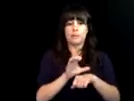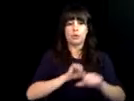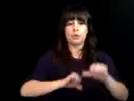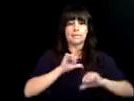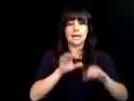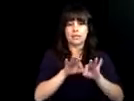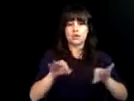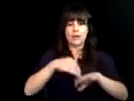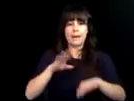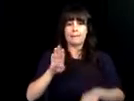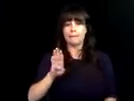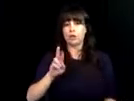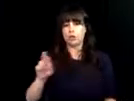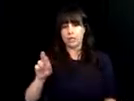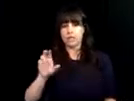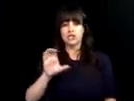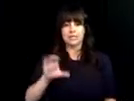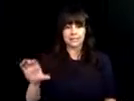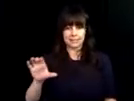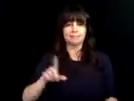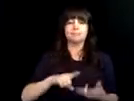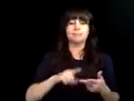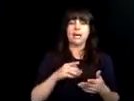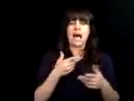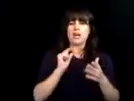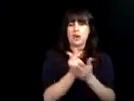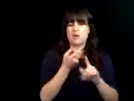aquan. I'm 22 years old, right now I'm